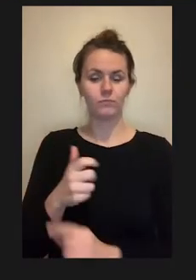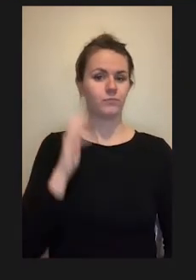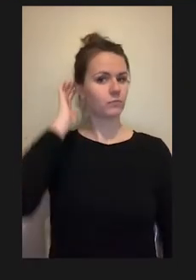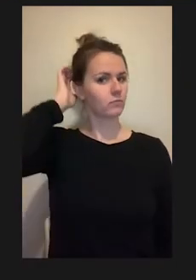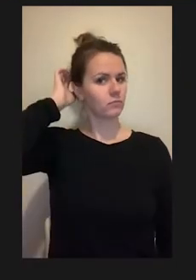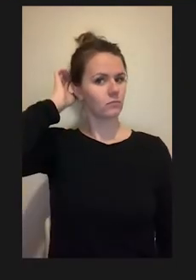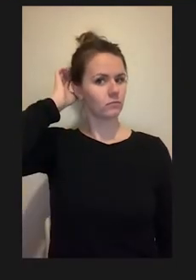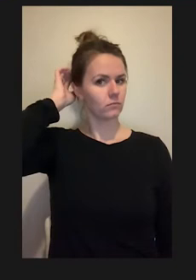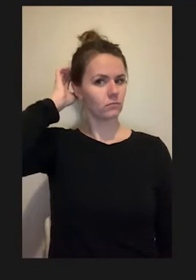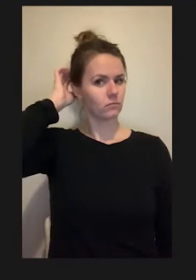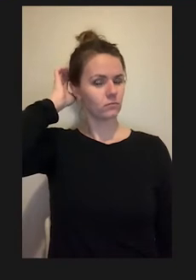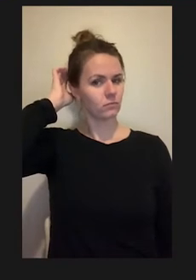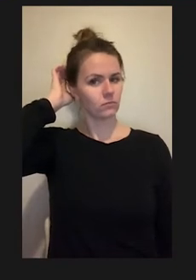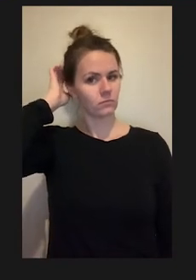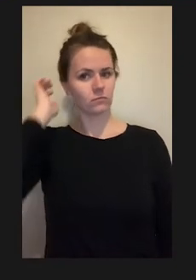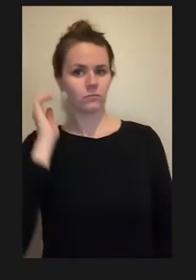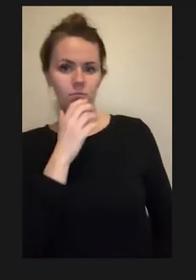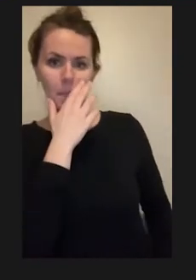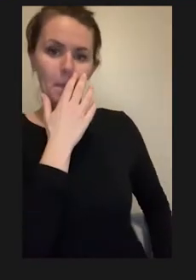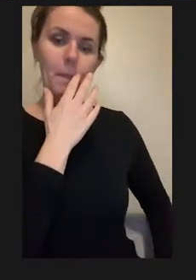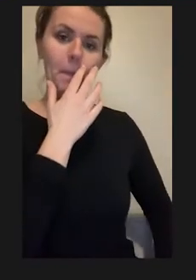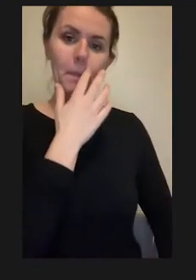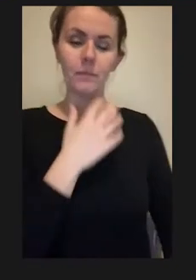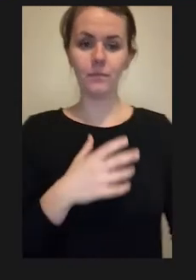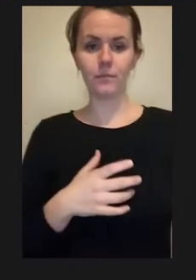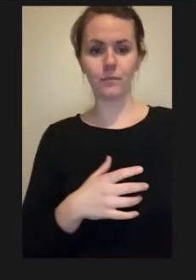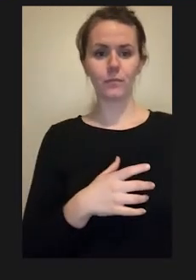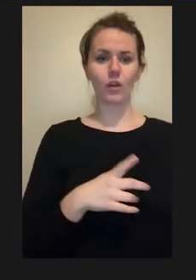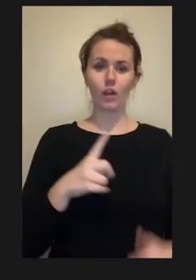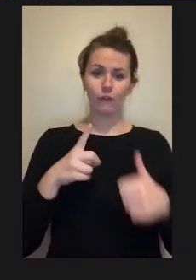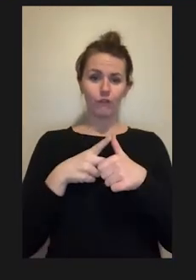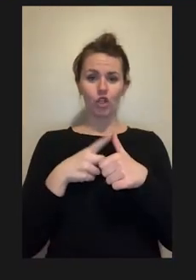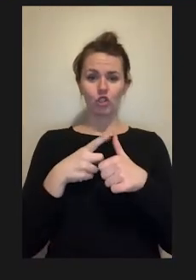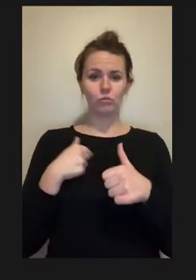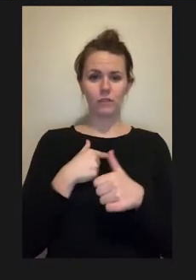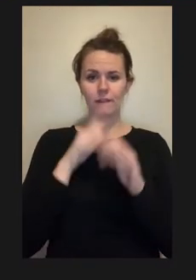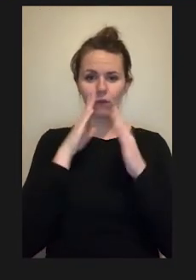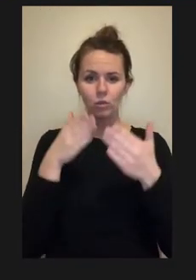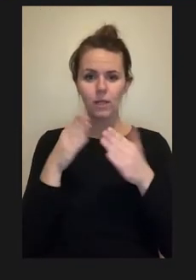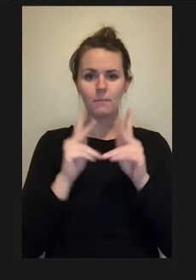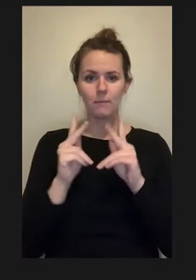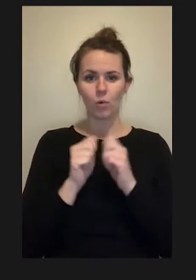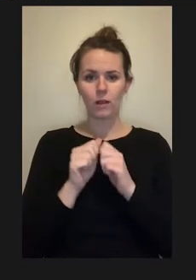We first looked at those with upper limb mobility impairments who had difficulty hitting all the